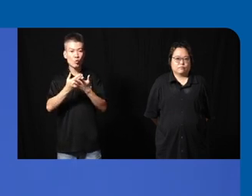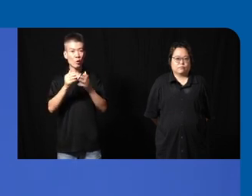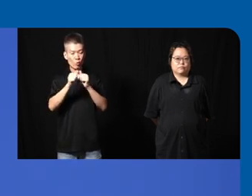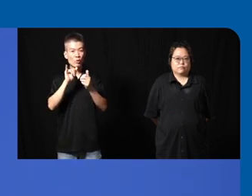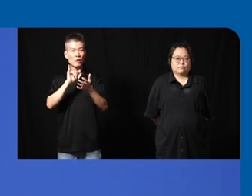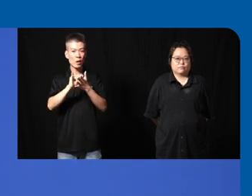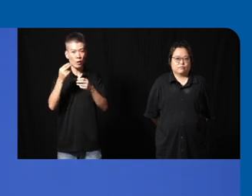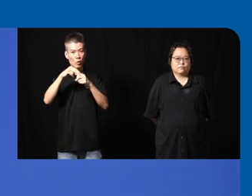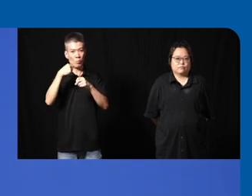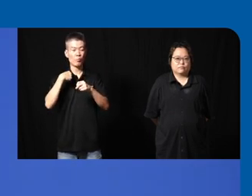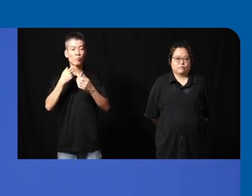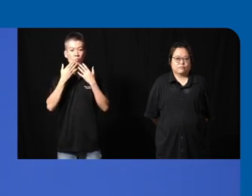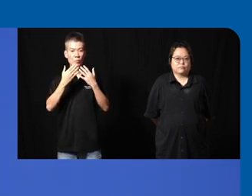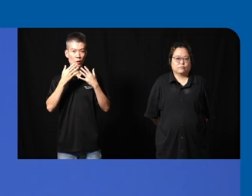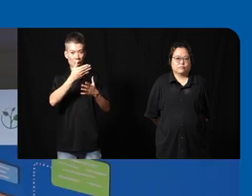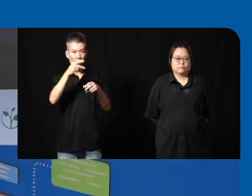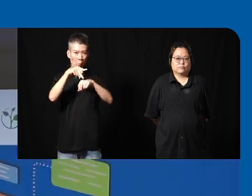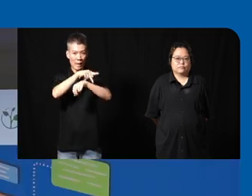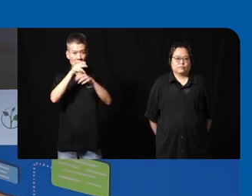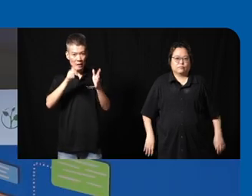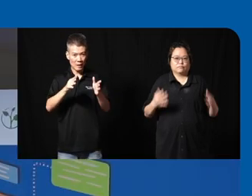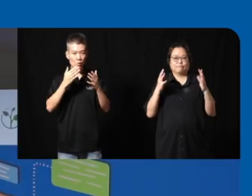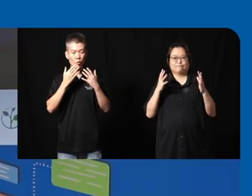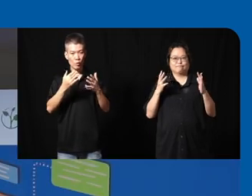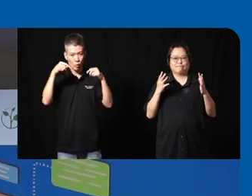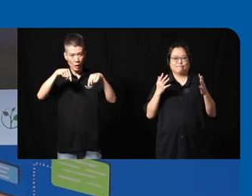that please join me together in thanking our panelist today thank you very much thank you